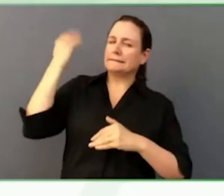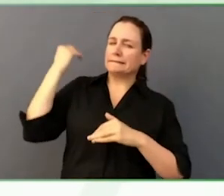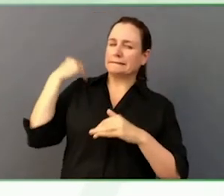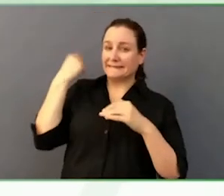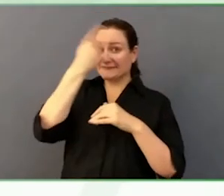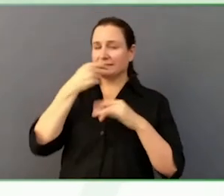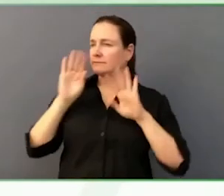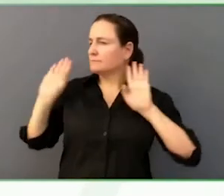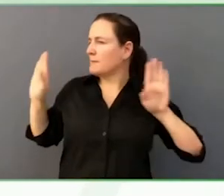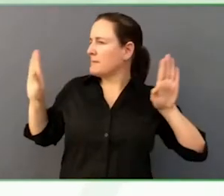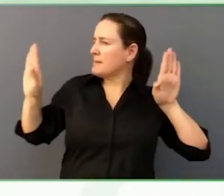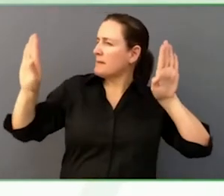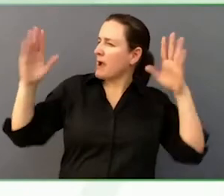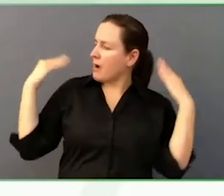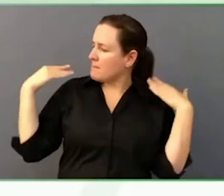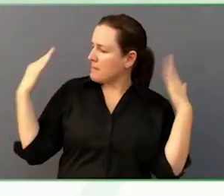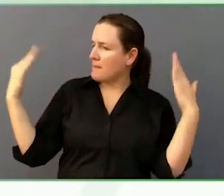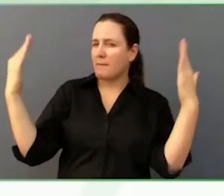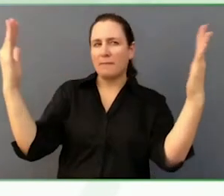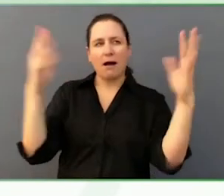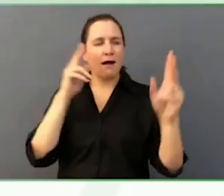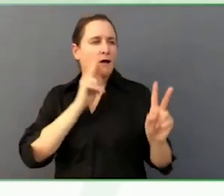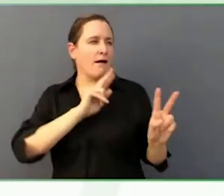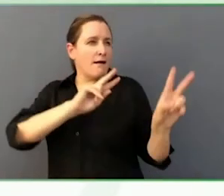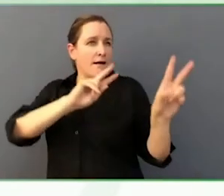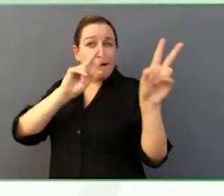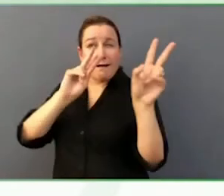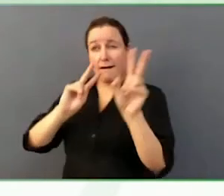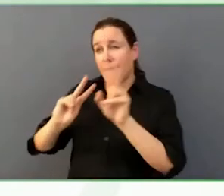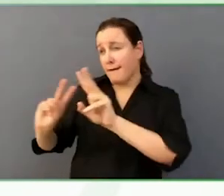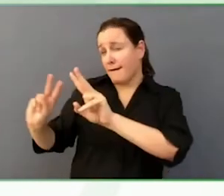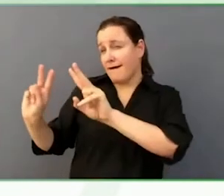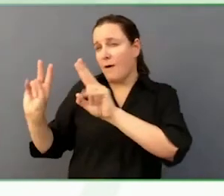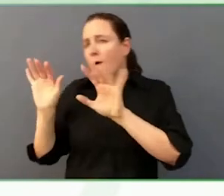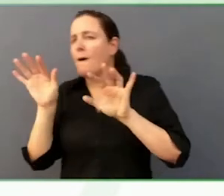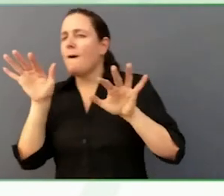It took a lot of conversations and some research on Nicholas's part too.